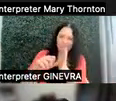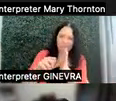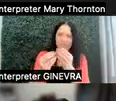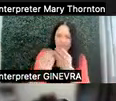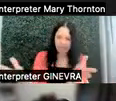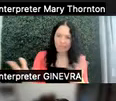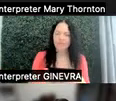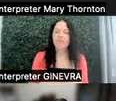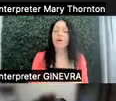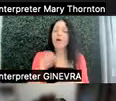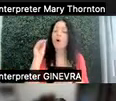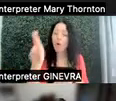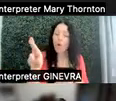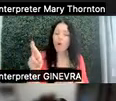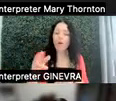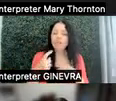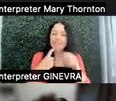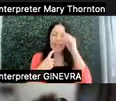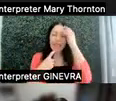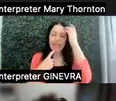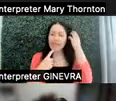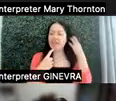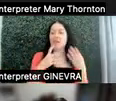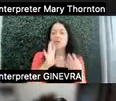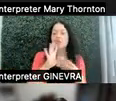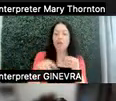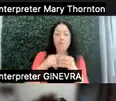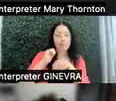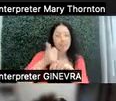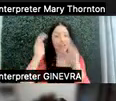or saying-- like when we talk about setting expectations--